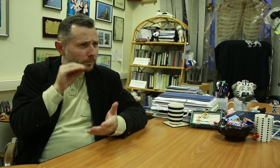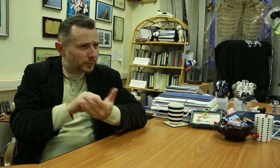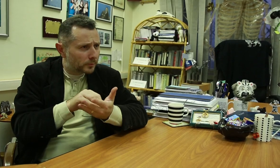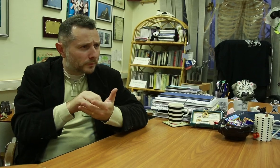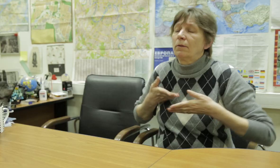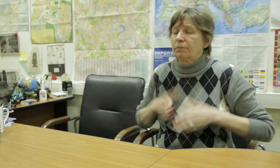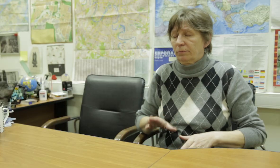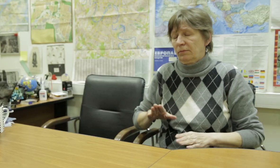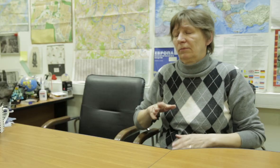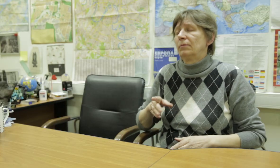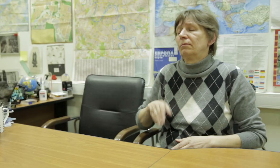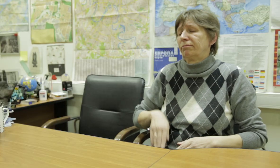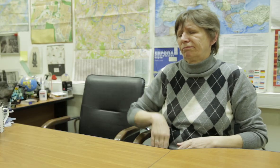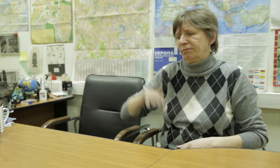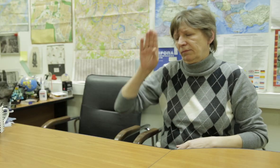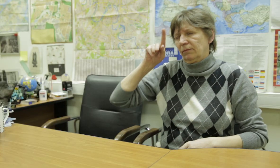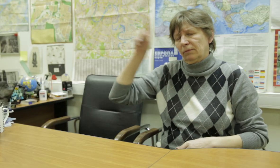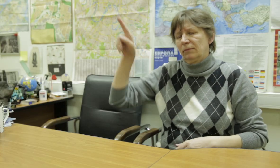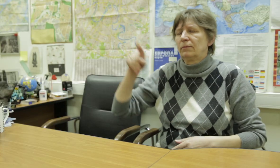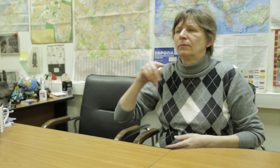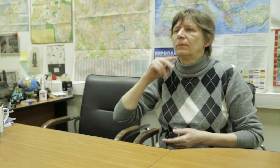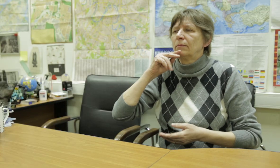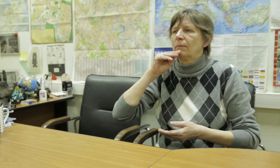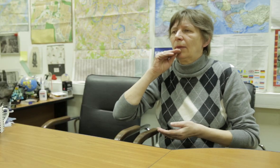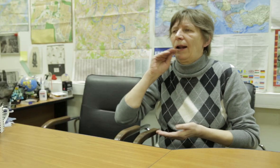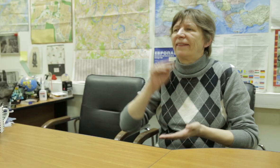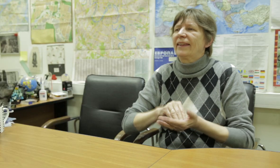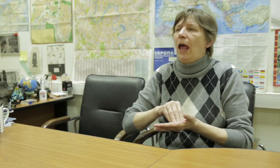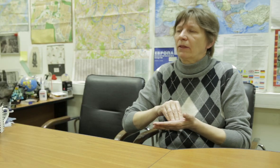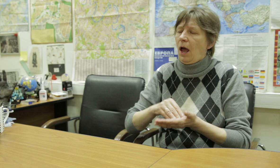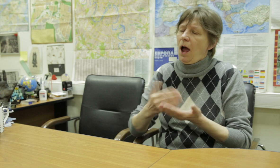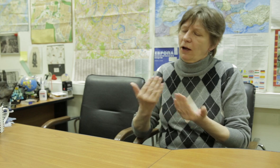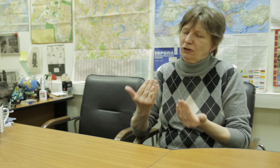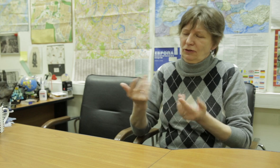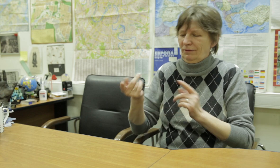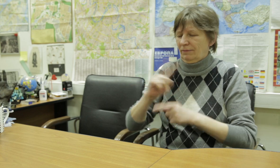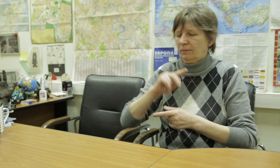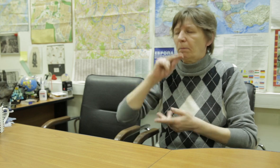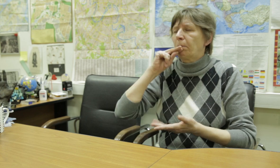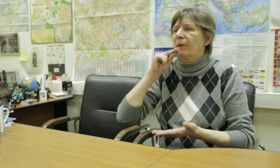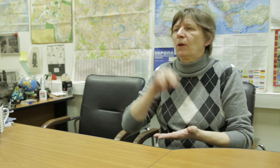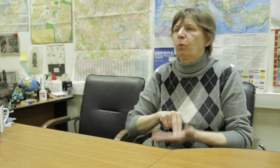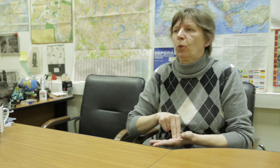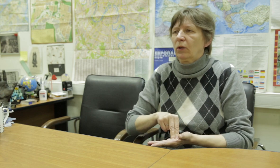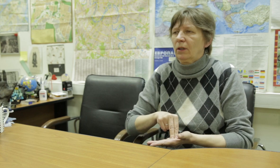as LVC [the first Deaf college of liberal arts in Russia, founded in 1964] in Pavlovsk,